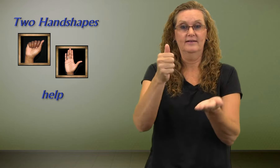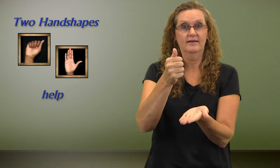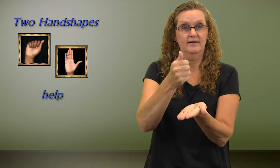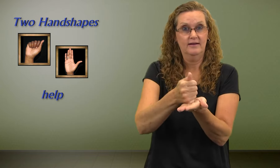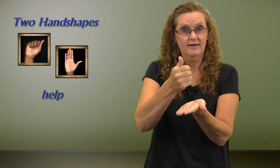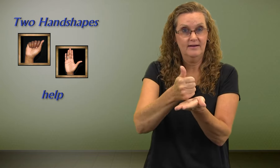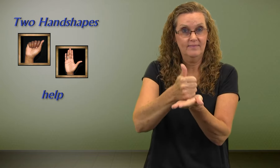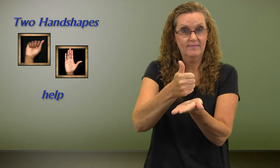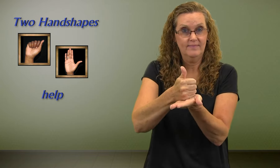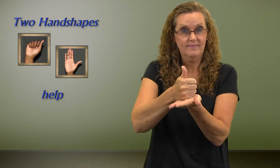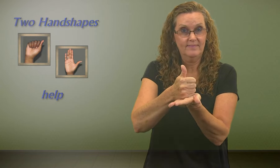Help.